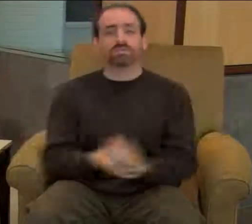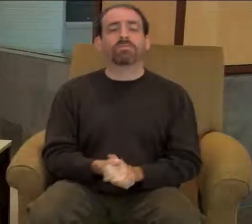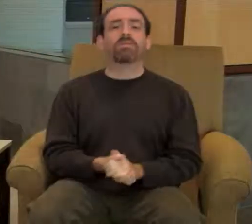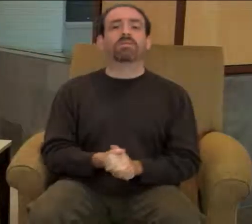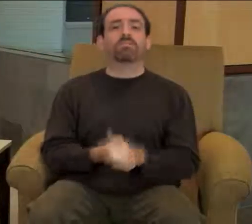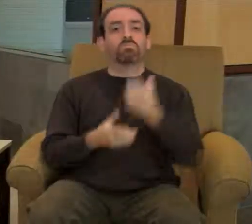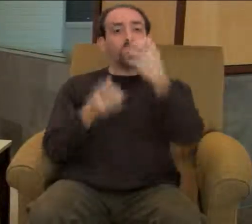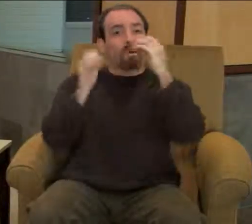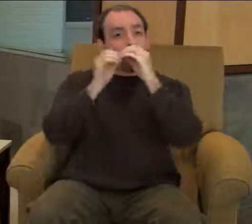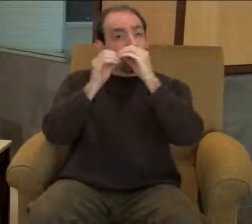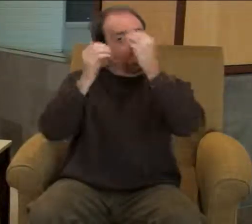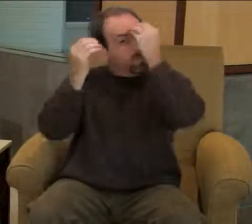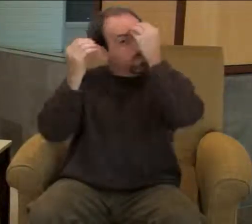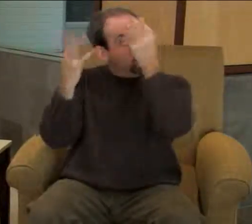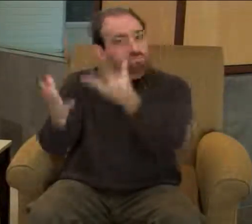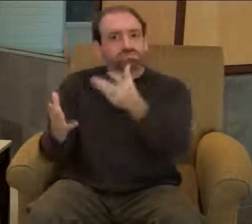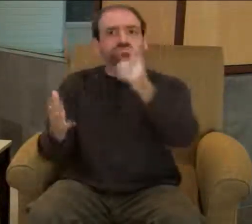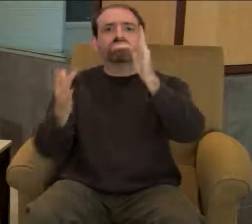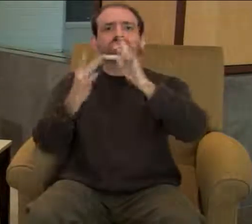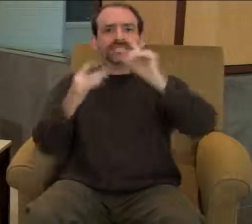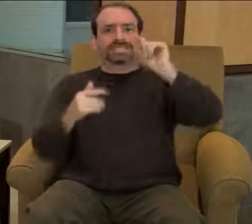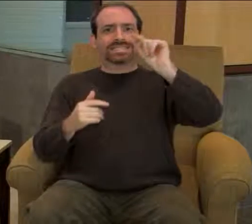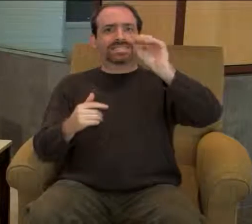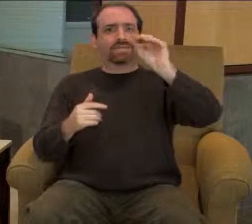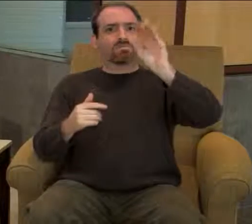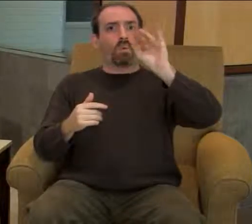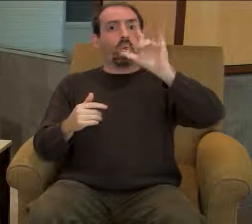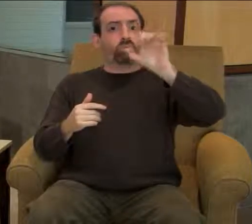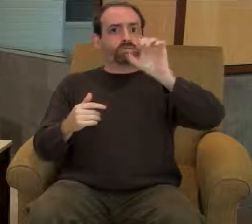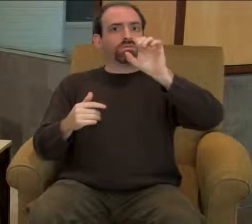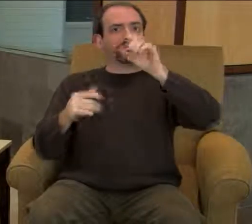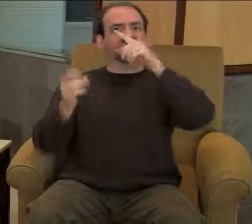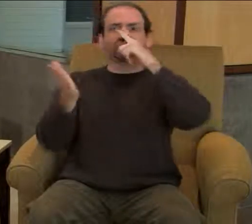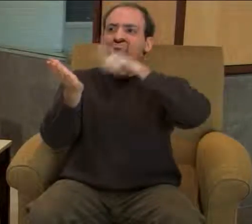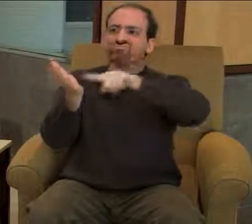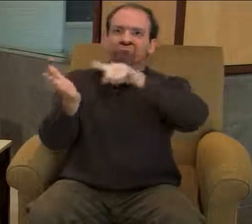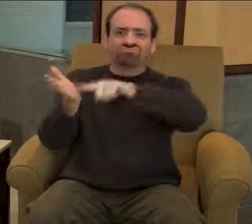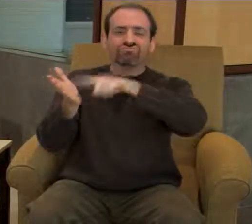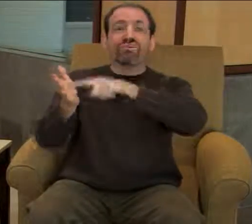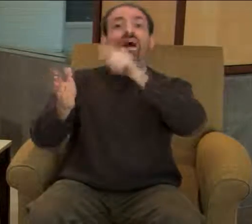More information on T-Mobile wireless device models and T-Mobile unlimited data plans is available at